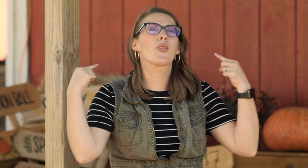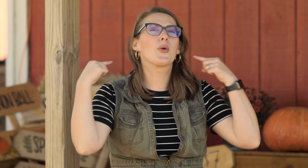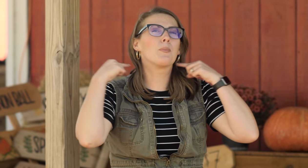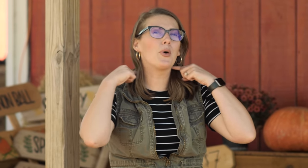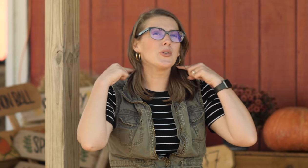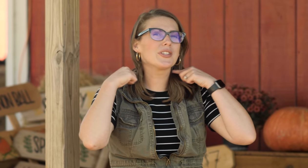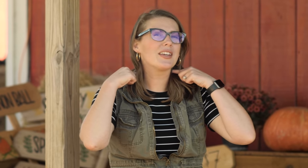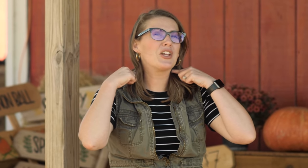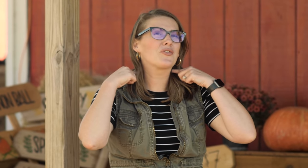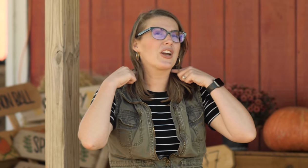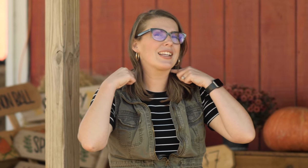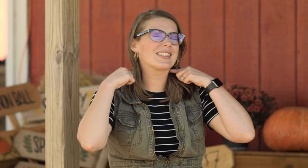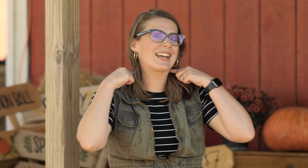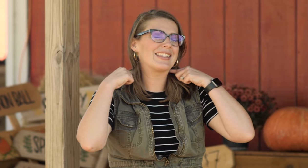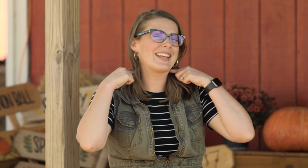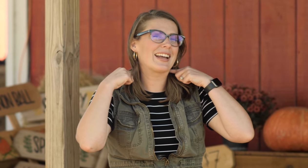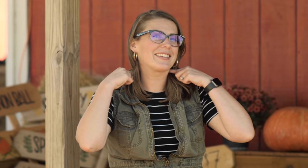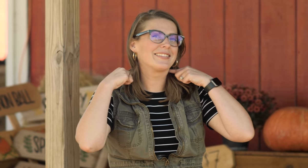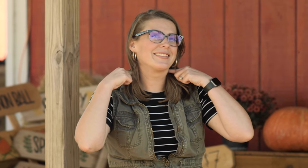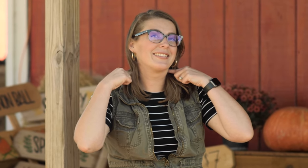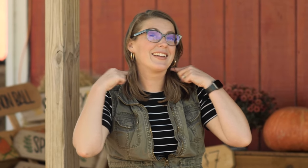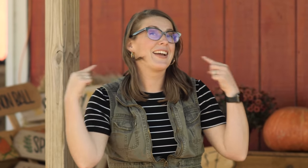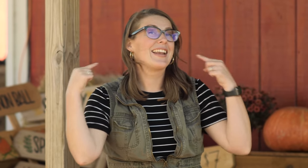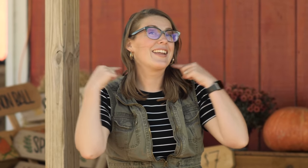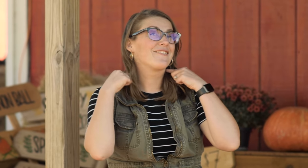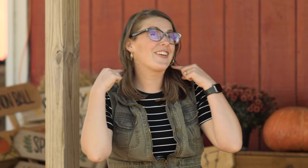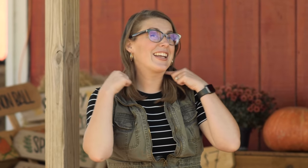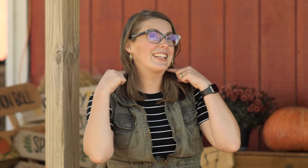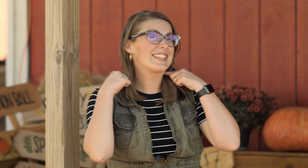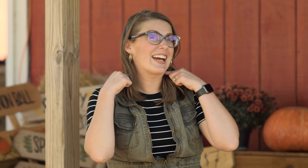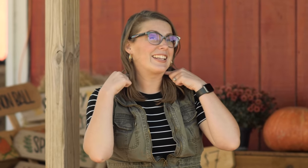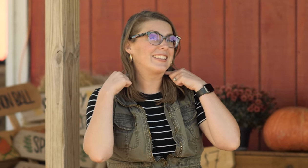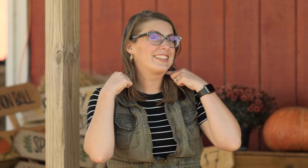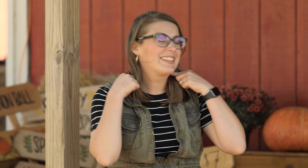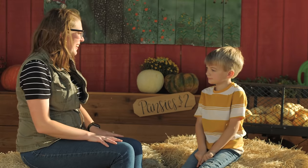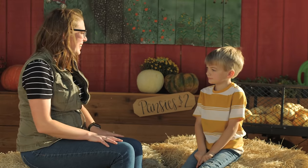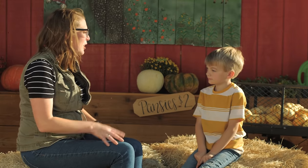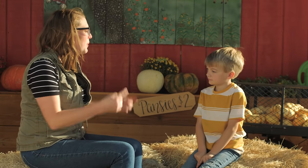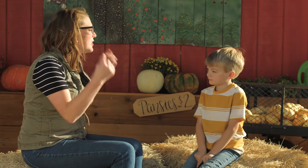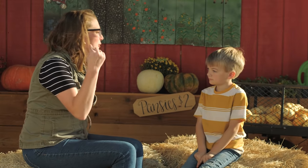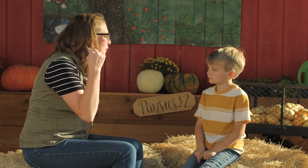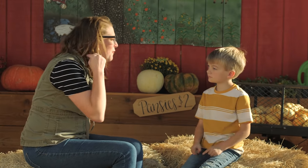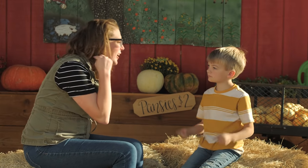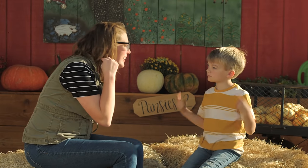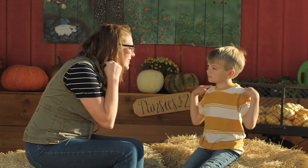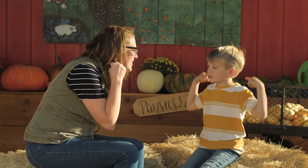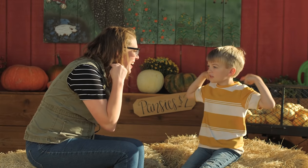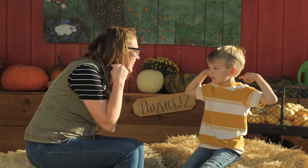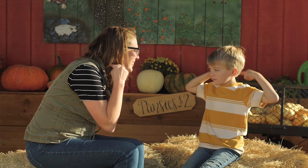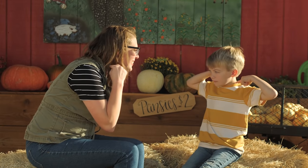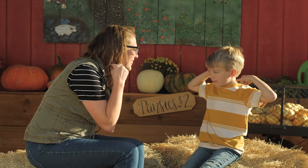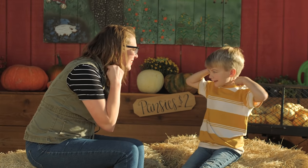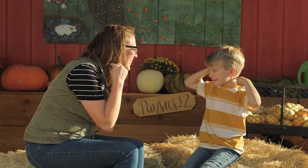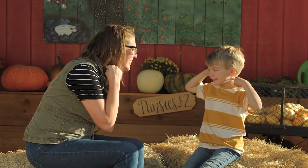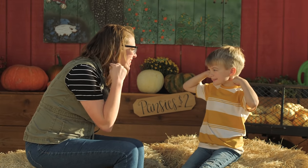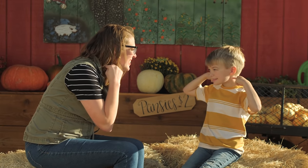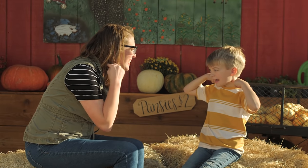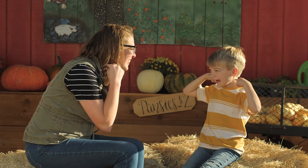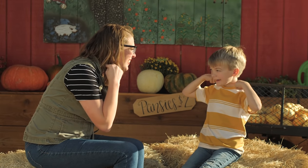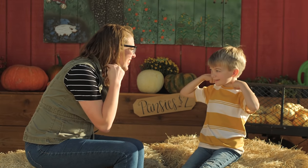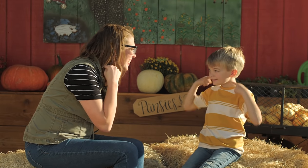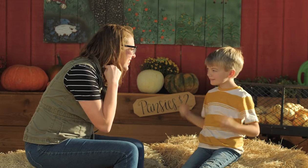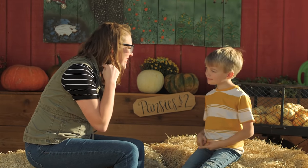the bolts in Frankenstein's neck, 'Frankenstein. Can we do Frankenstein? Frankenstein. Good job.